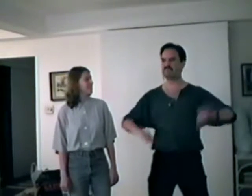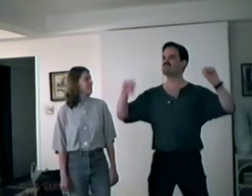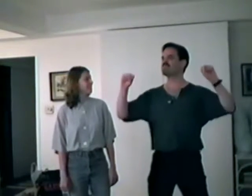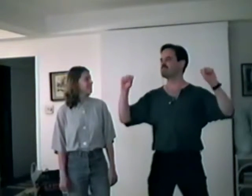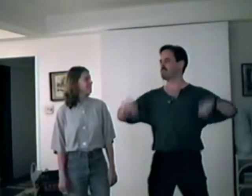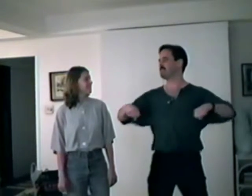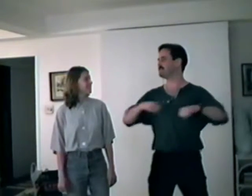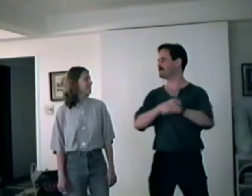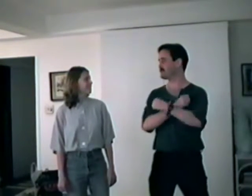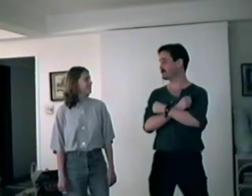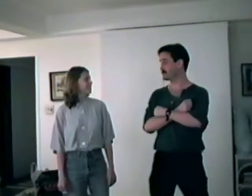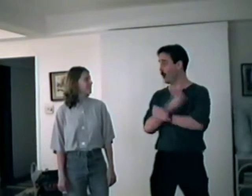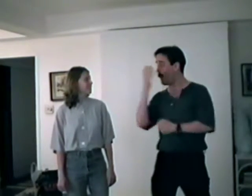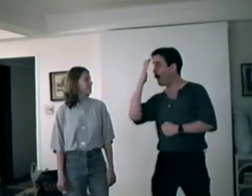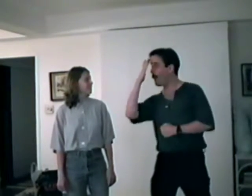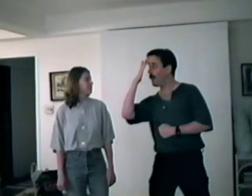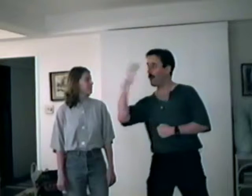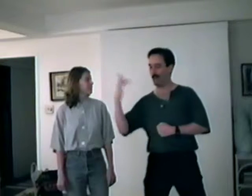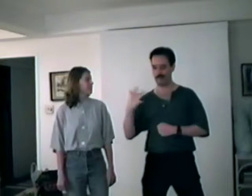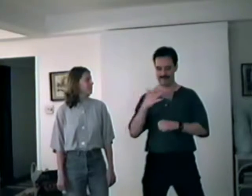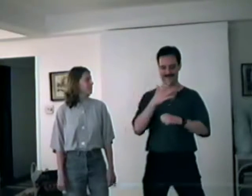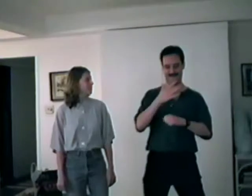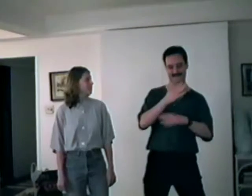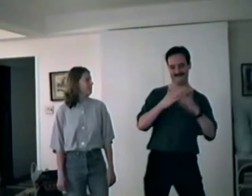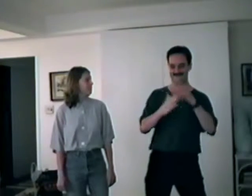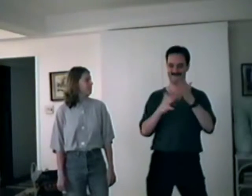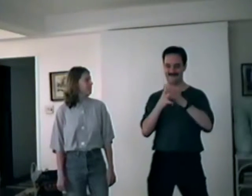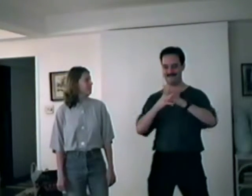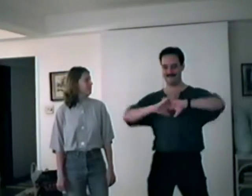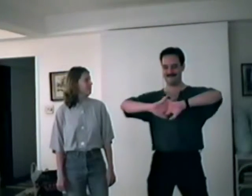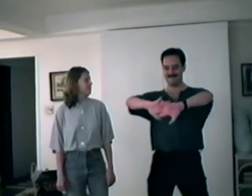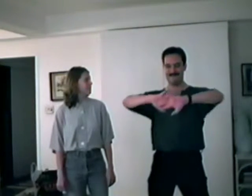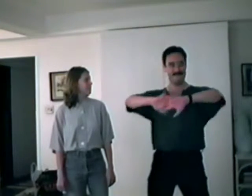I've gotta brag! I think it's sweet